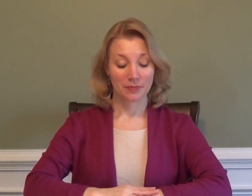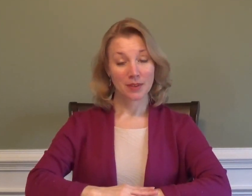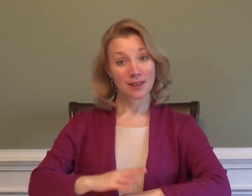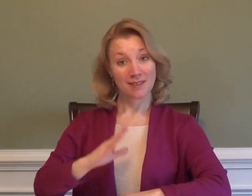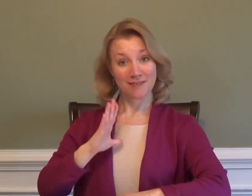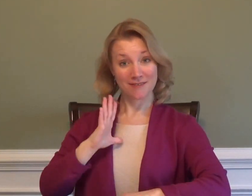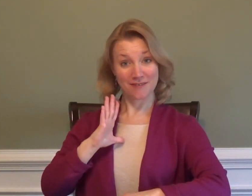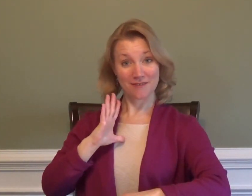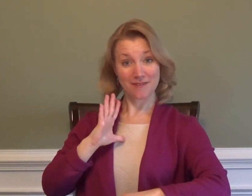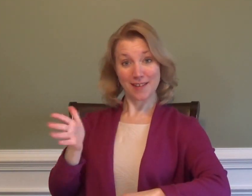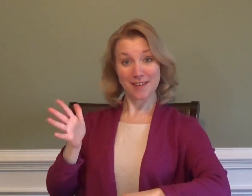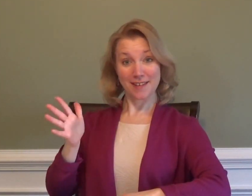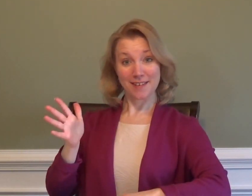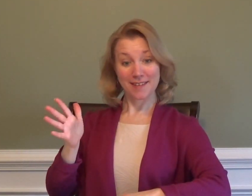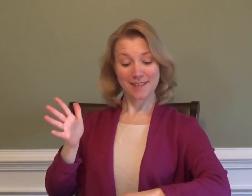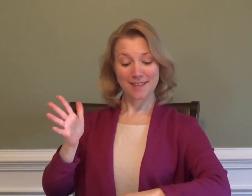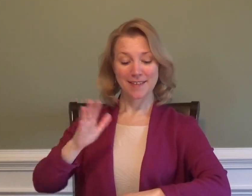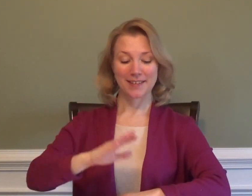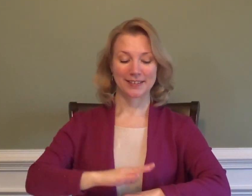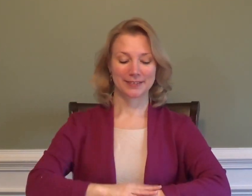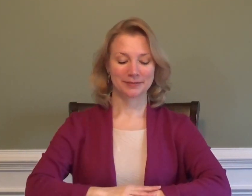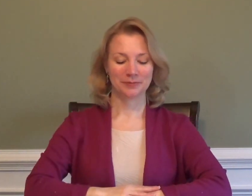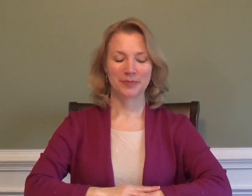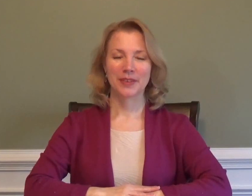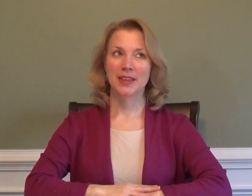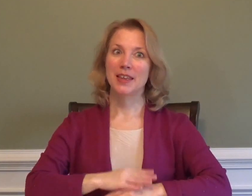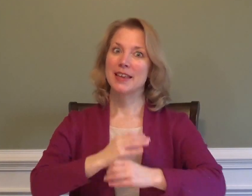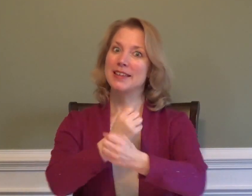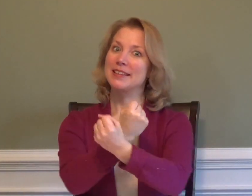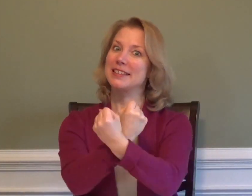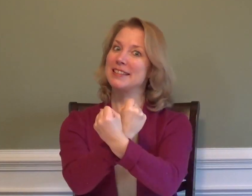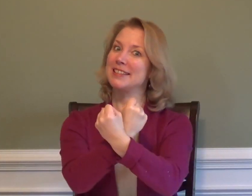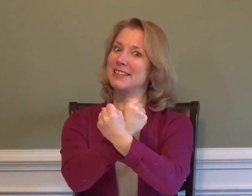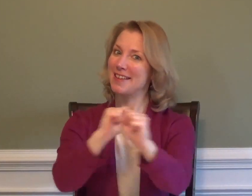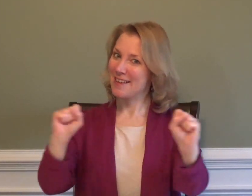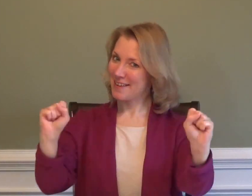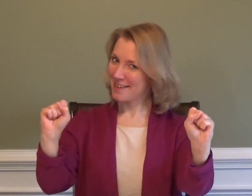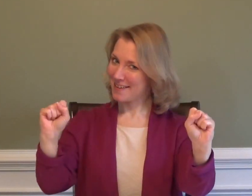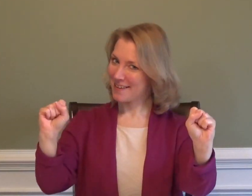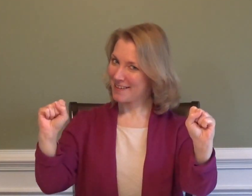FINE SAFE